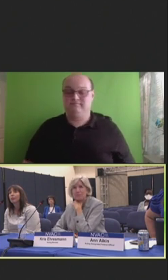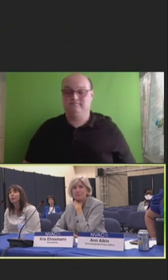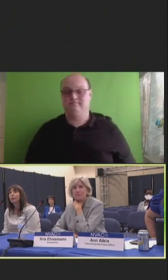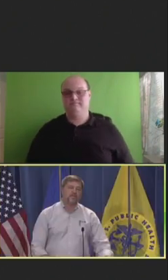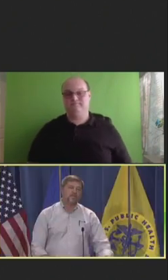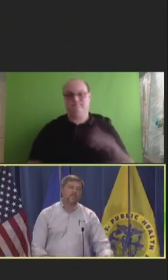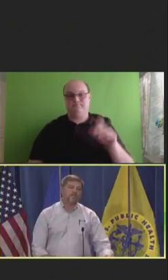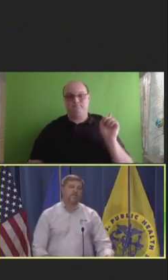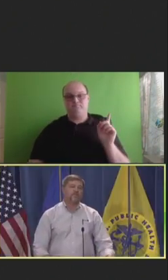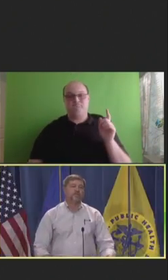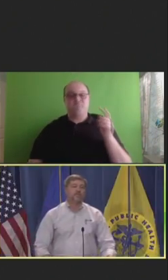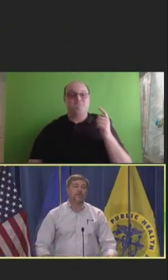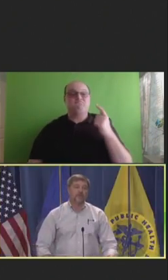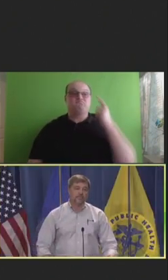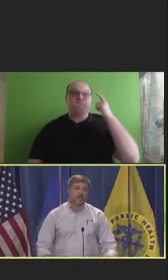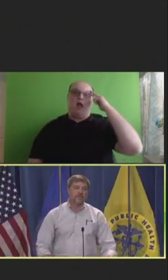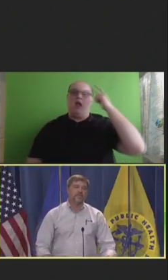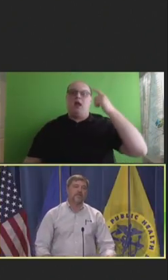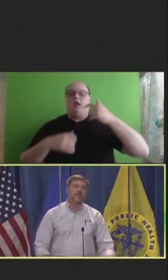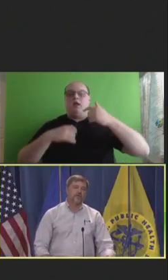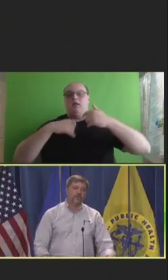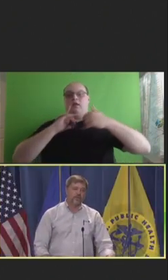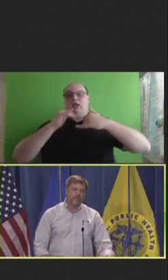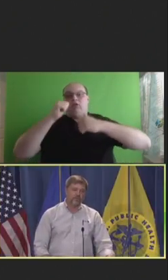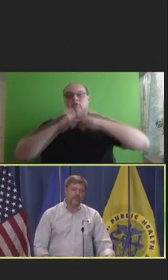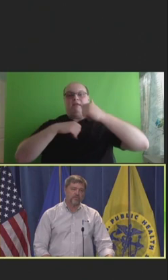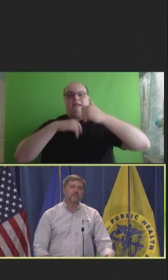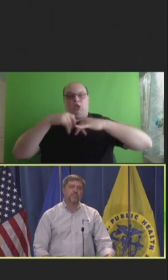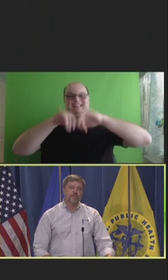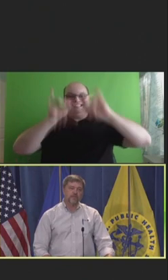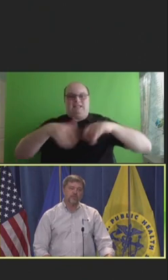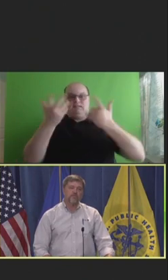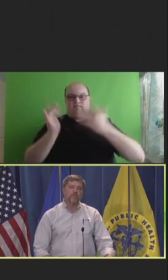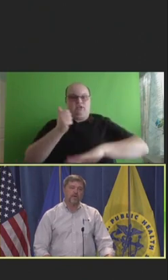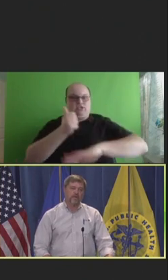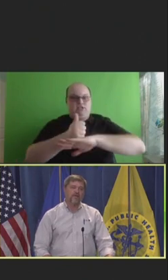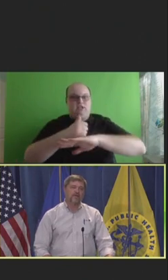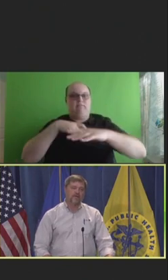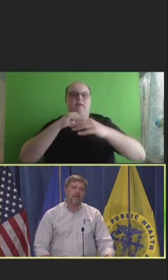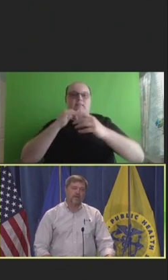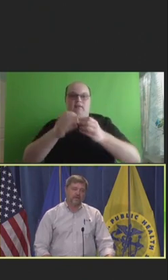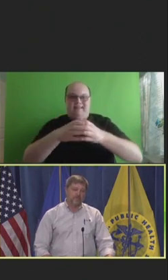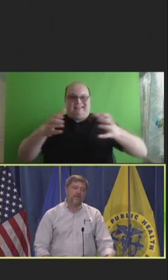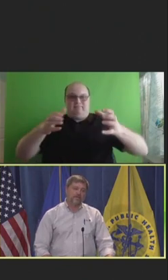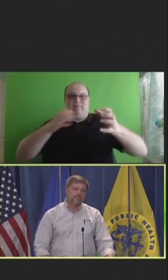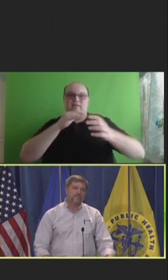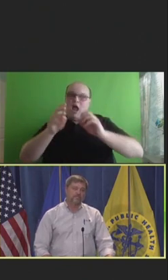on the infrastructure that's already in place and not try to rebuild something new for it. Kristen Ehresmann: Oh, absolutely, yes.